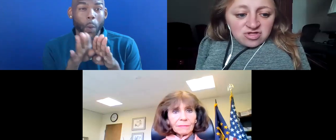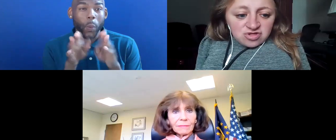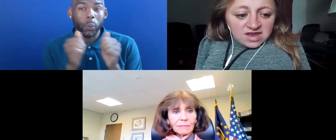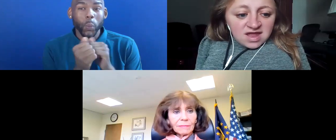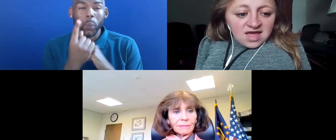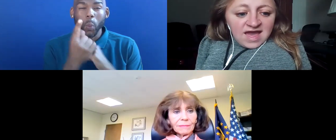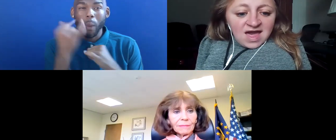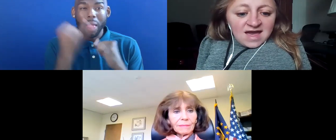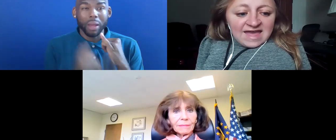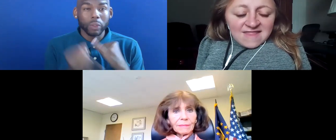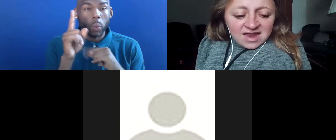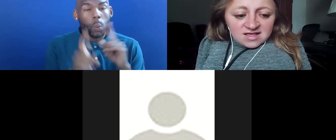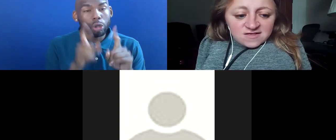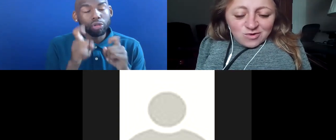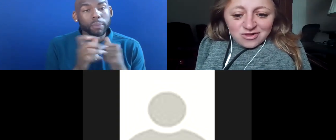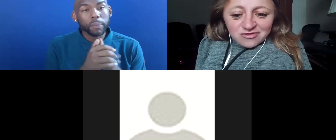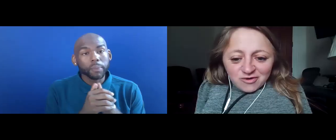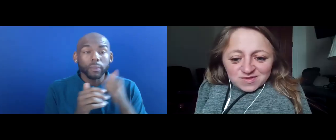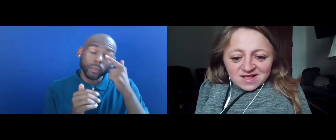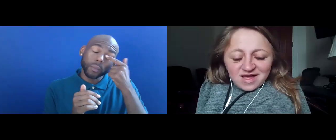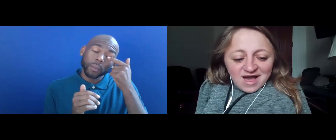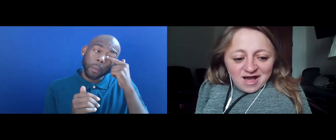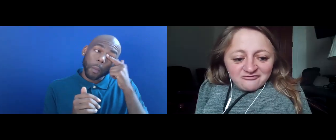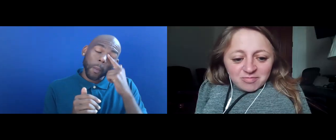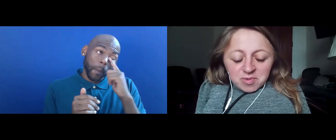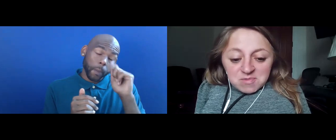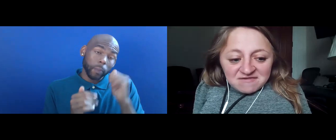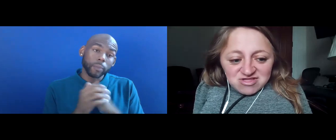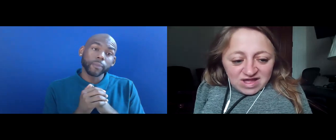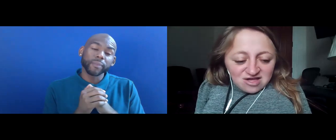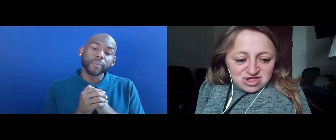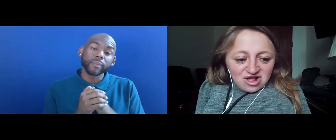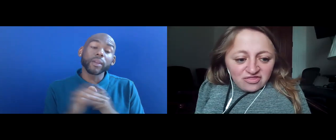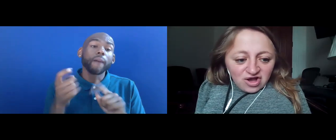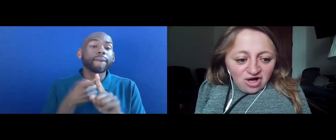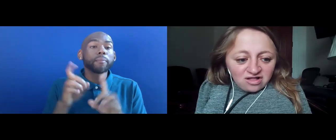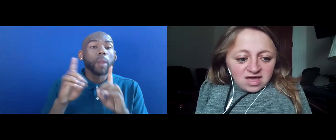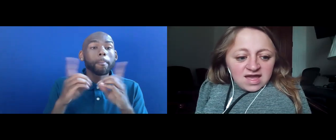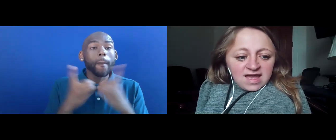AND THAT IS FOR THE FOLKS FROM THE DEPARTMENT OF EDUCATION ON THE CALL.